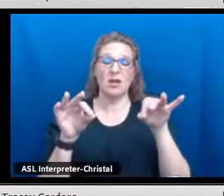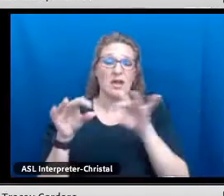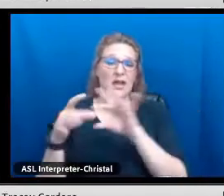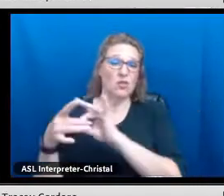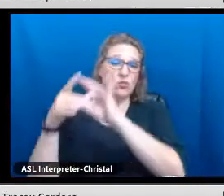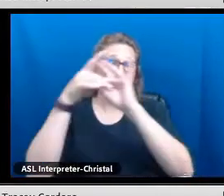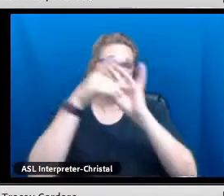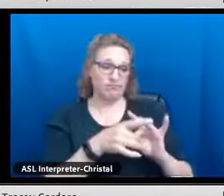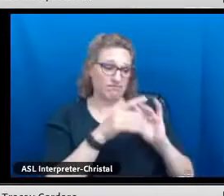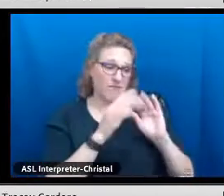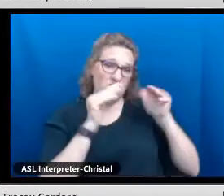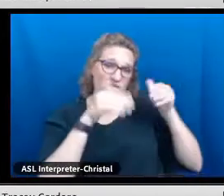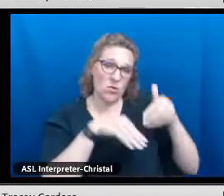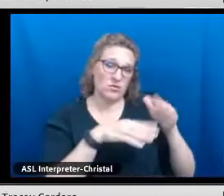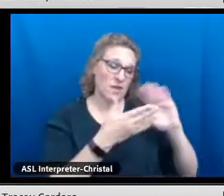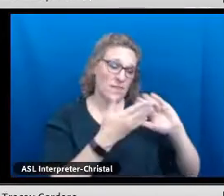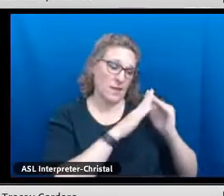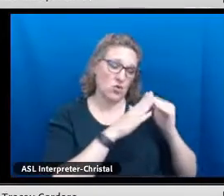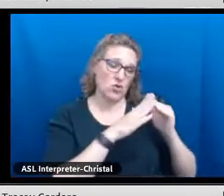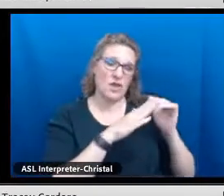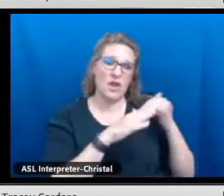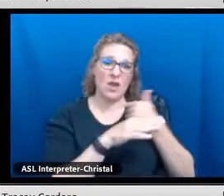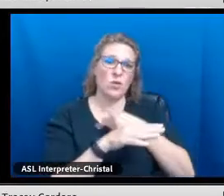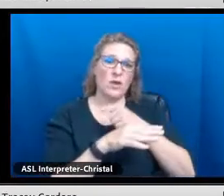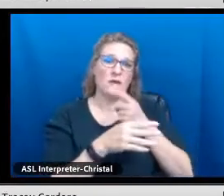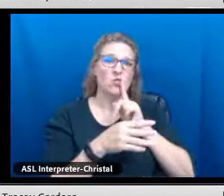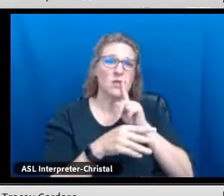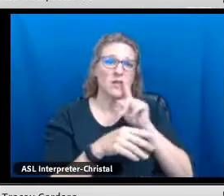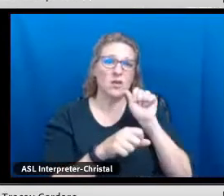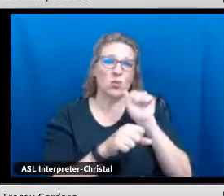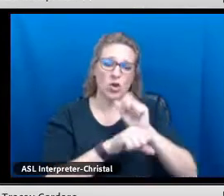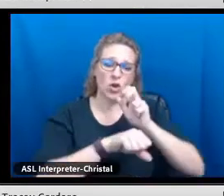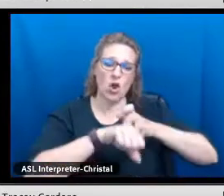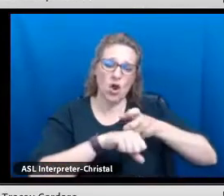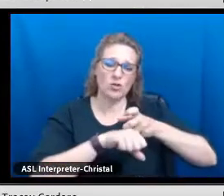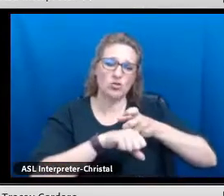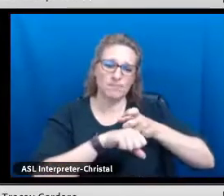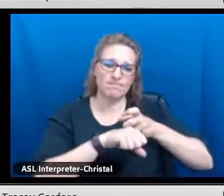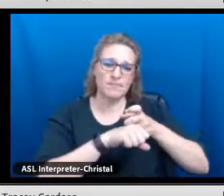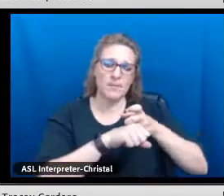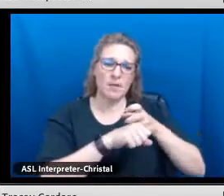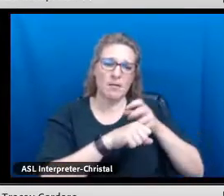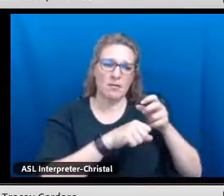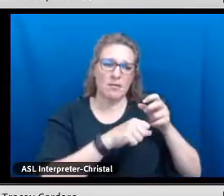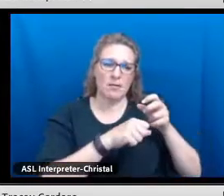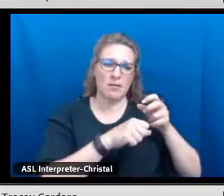that we do in terms of language is tied to our community and we work really hard to pull